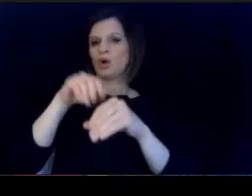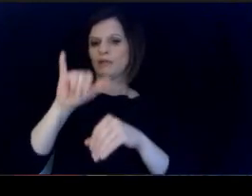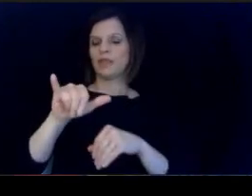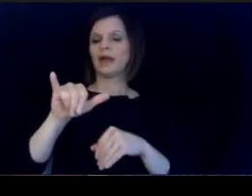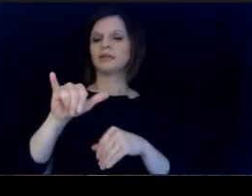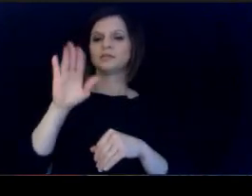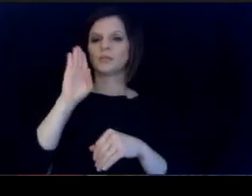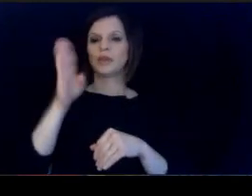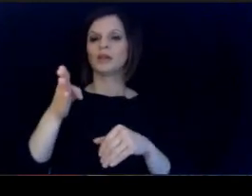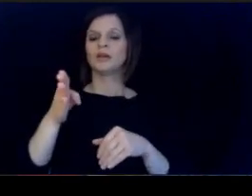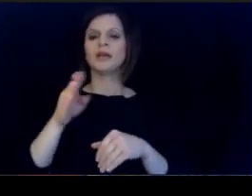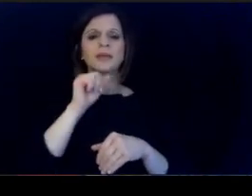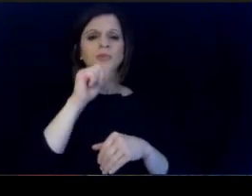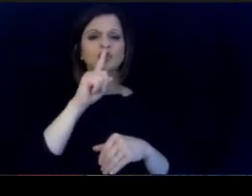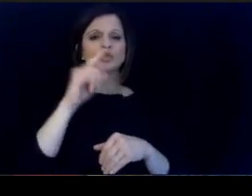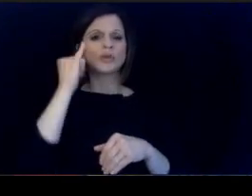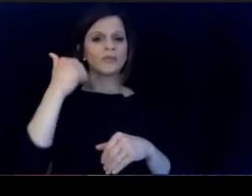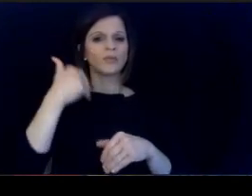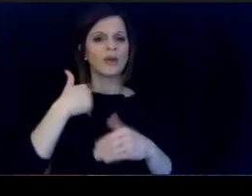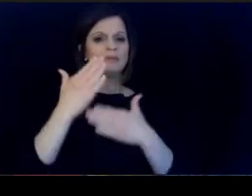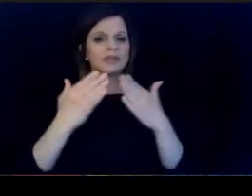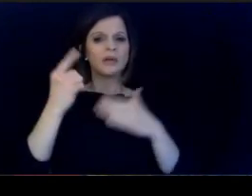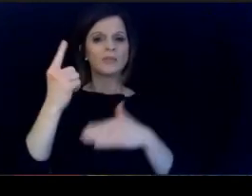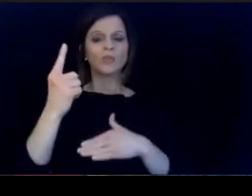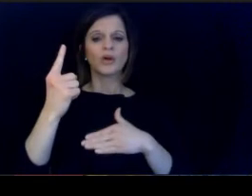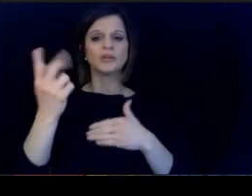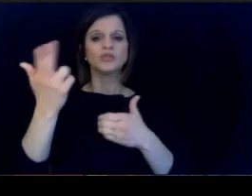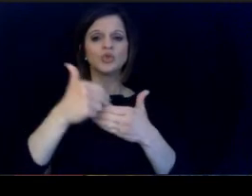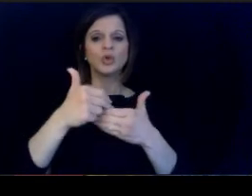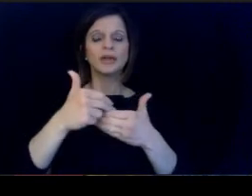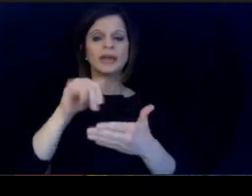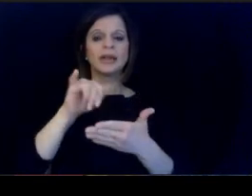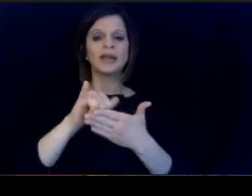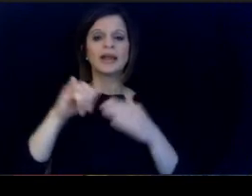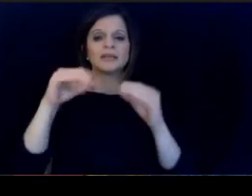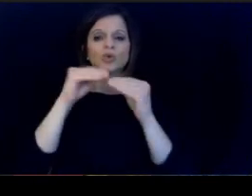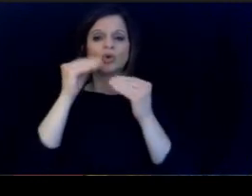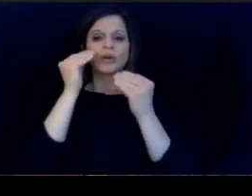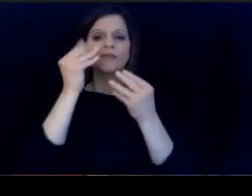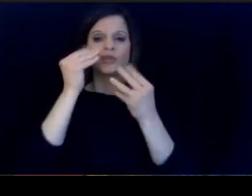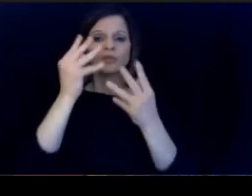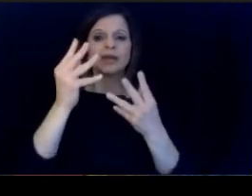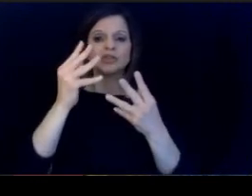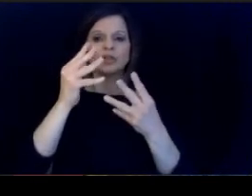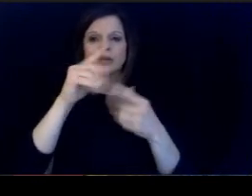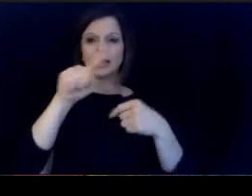have someone on who has the details around. when that specifically will roll out, but we will use.